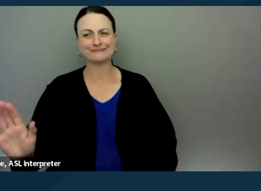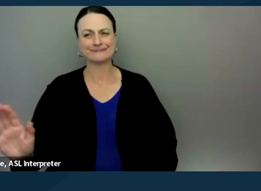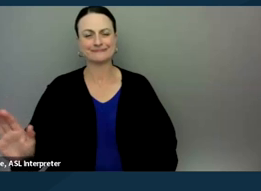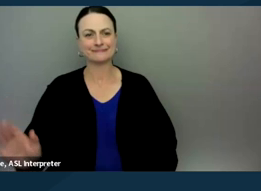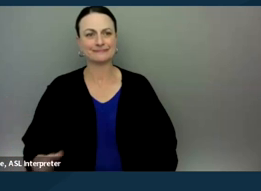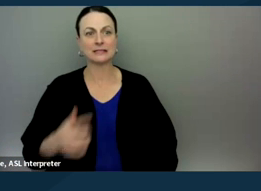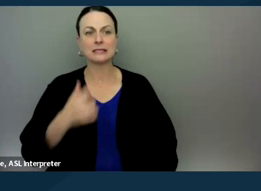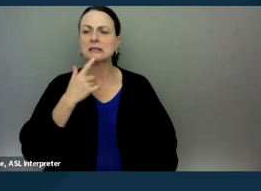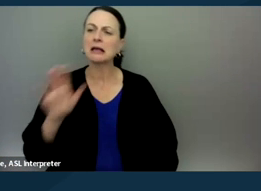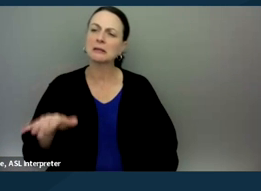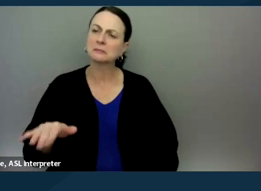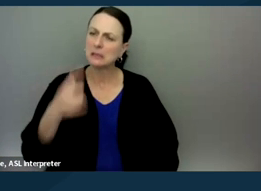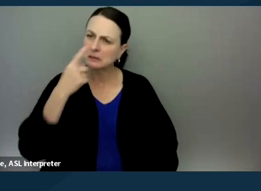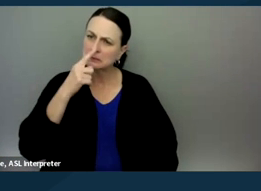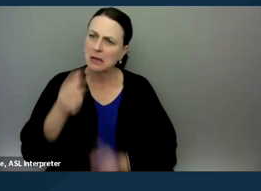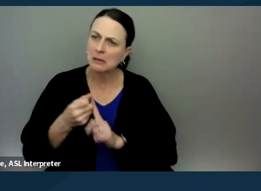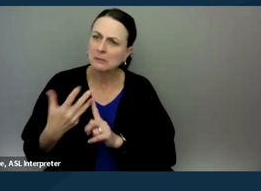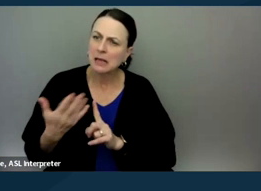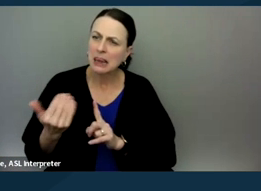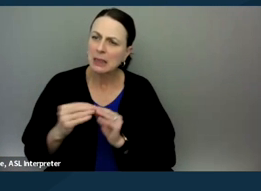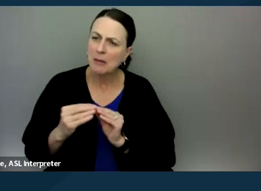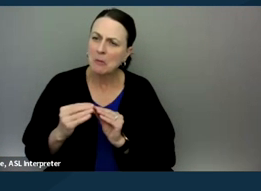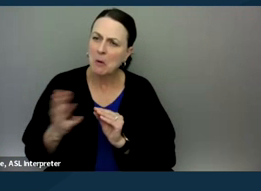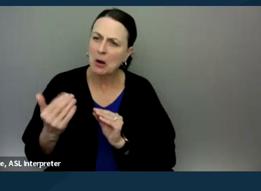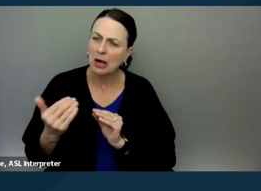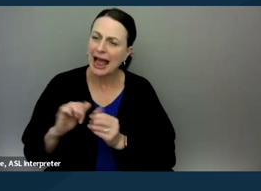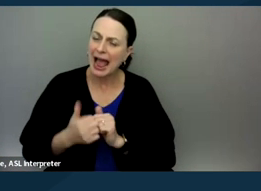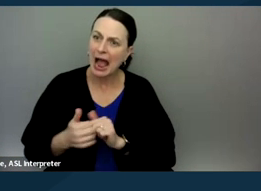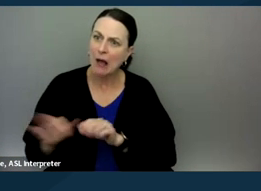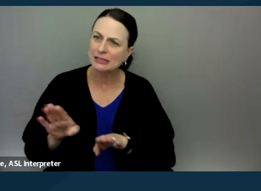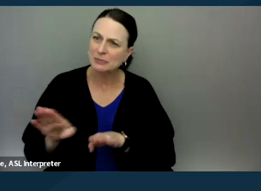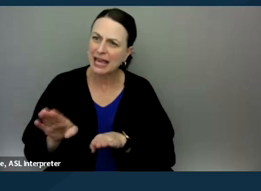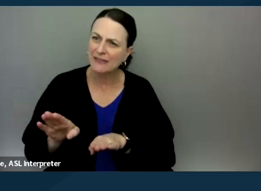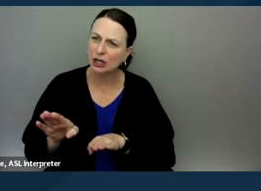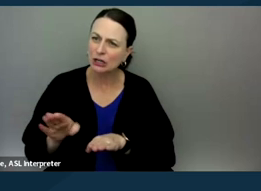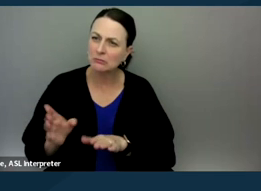"Can you talk a little bit more about how this behavior might have manifested